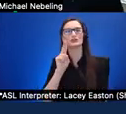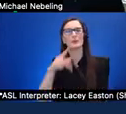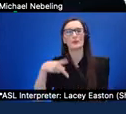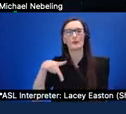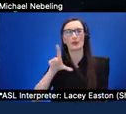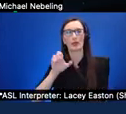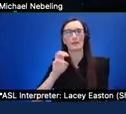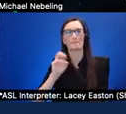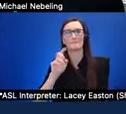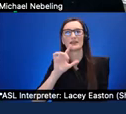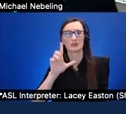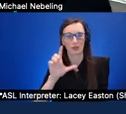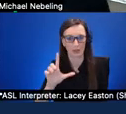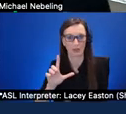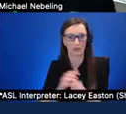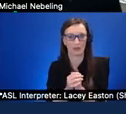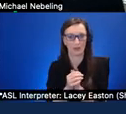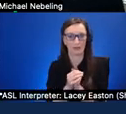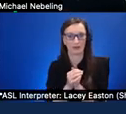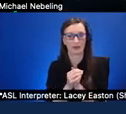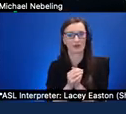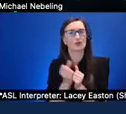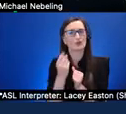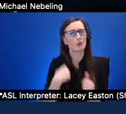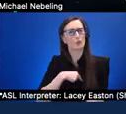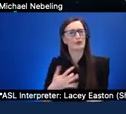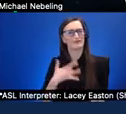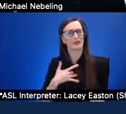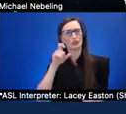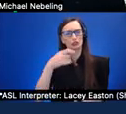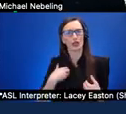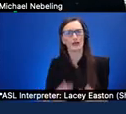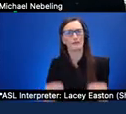that you know there should be no required content within the xr activity it's nothing that would